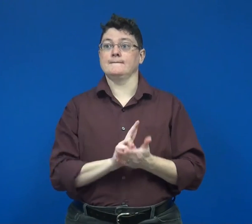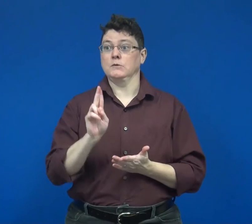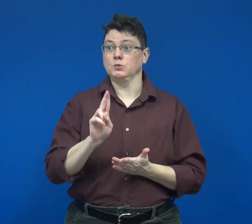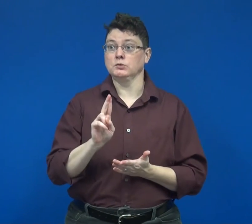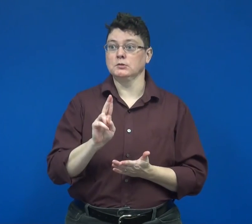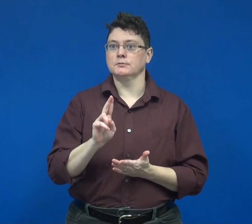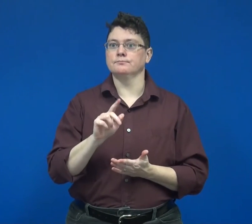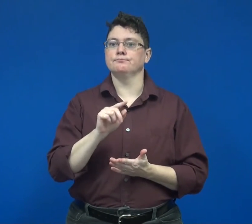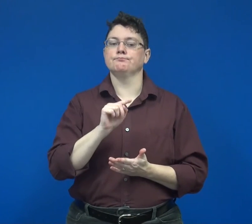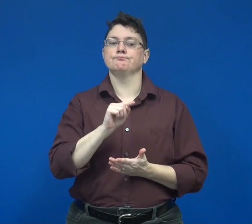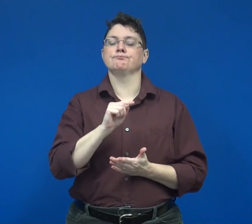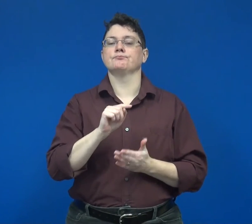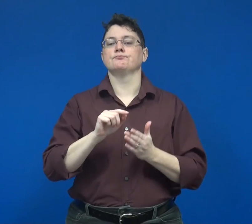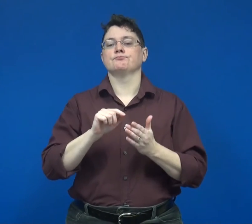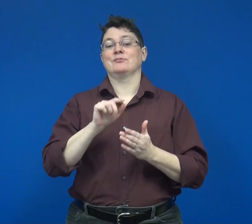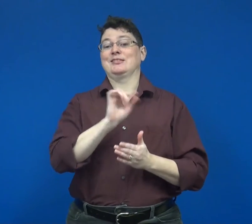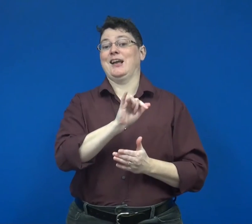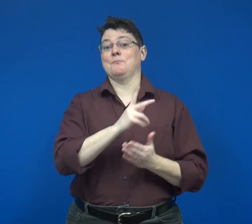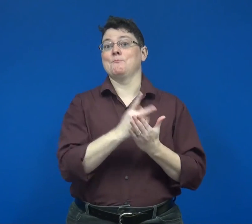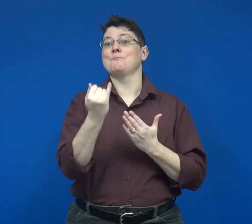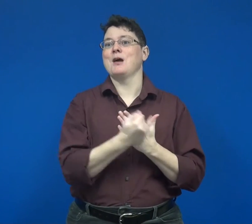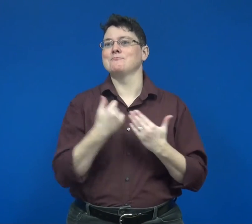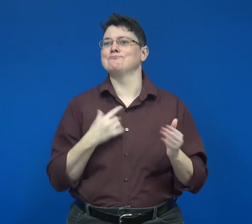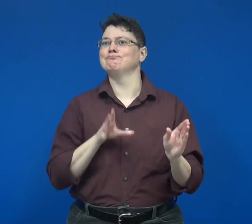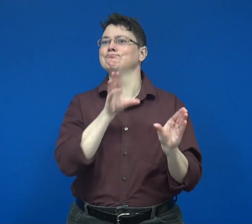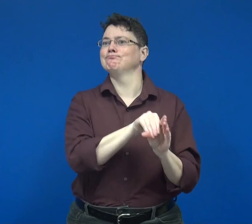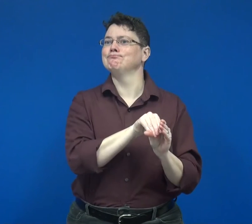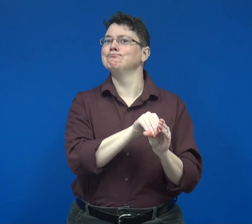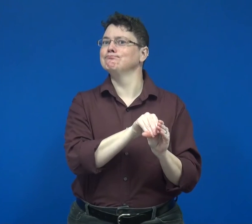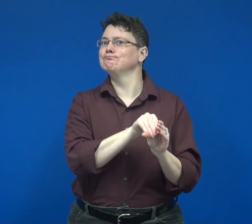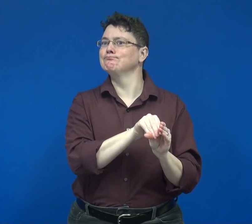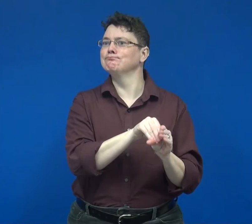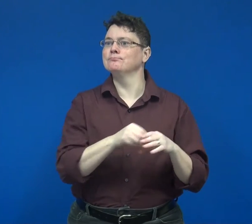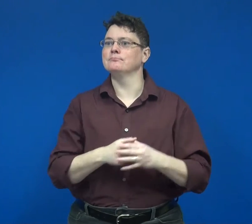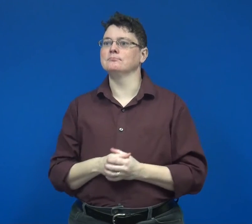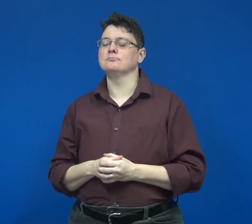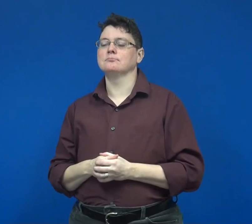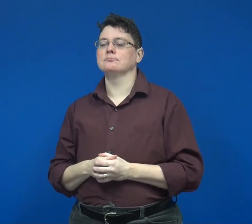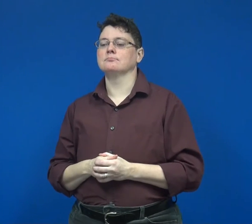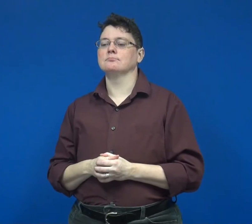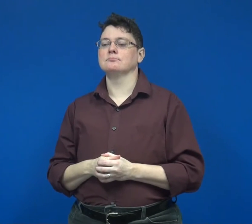(a development project in which I participated)